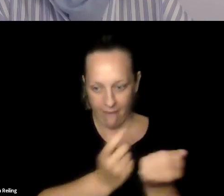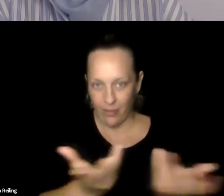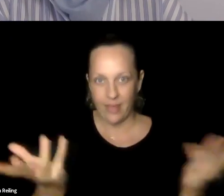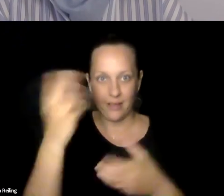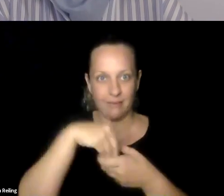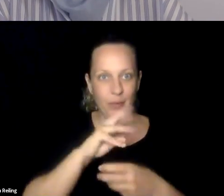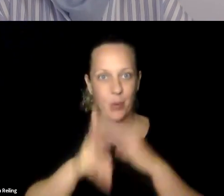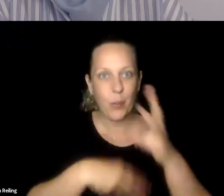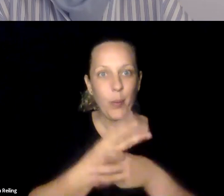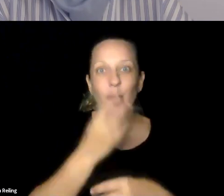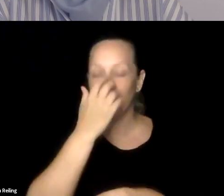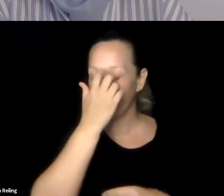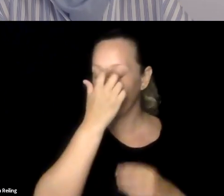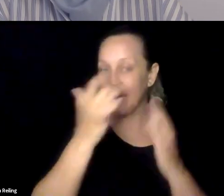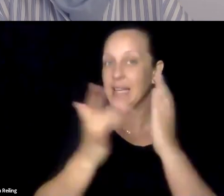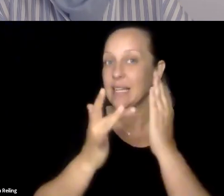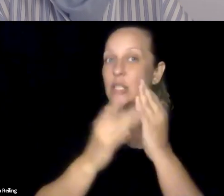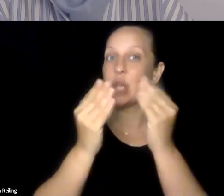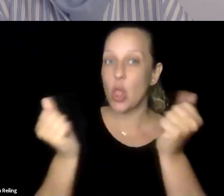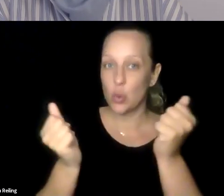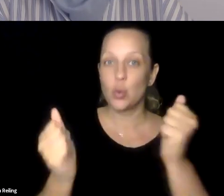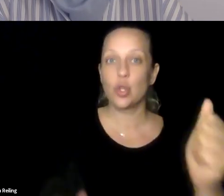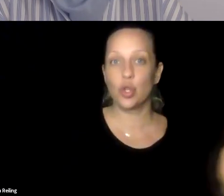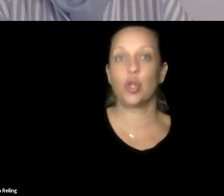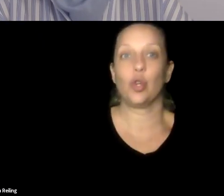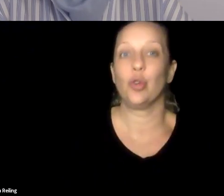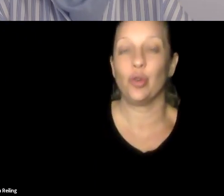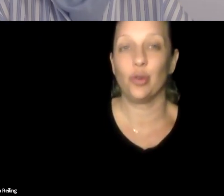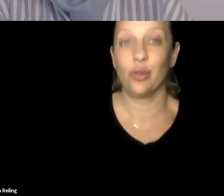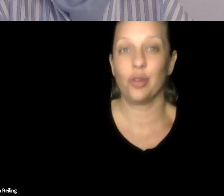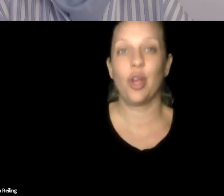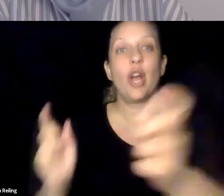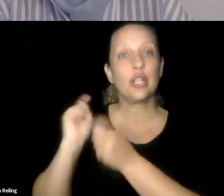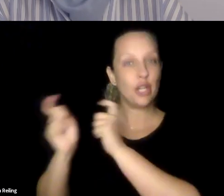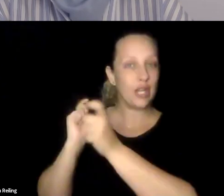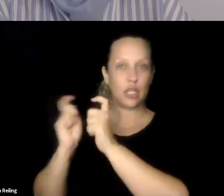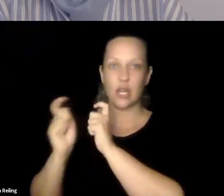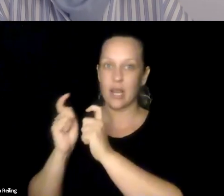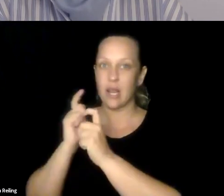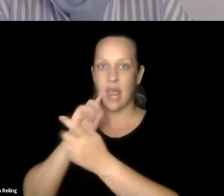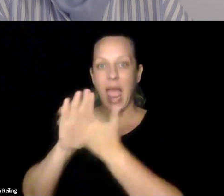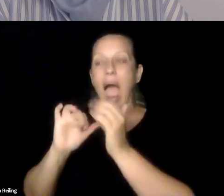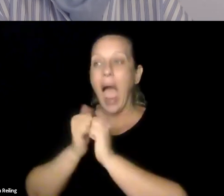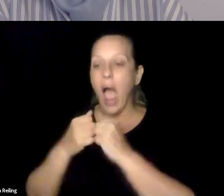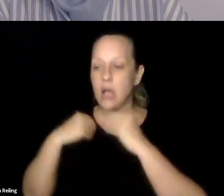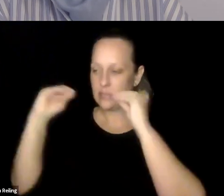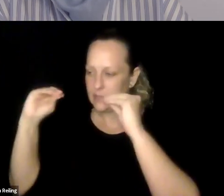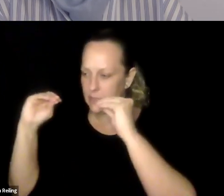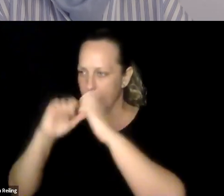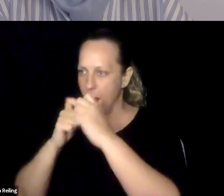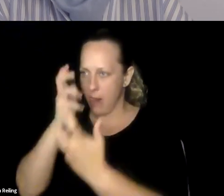learning, AI, and smart technologies are changing how people with disabilities interact with their surroundings.